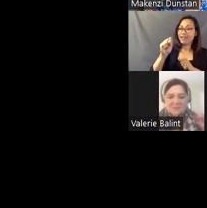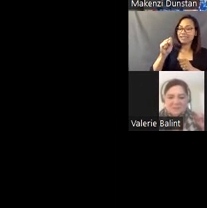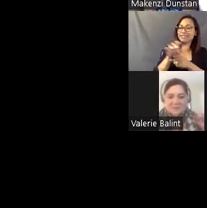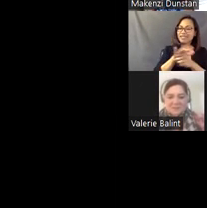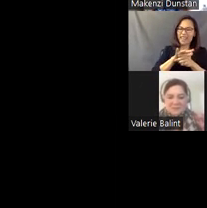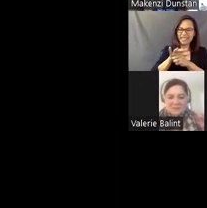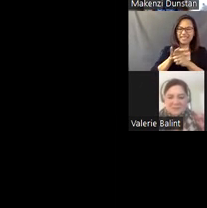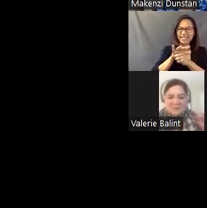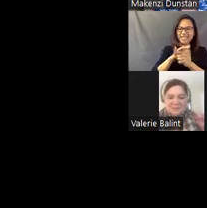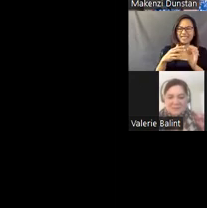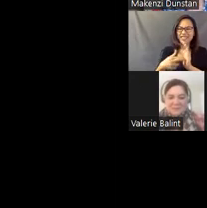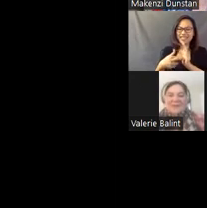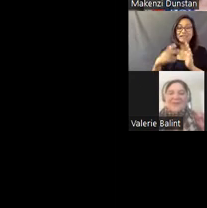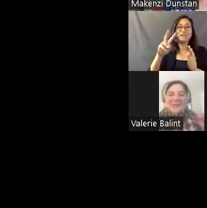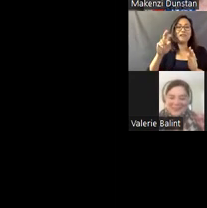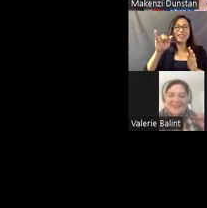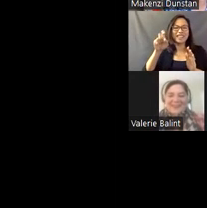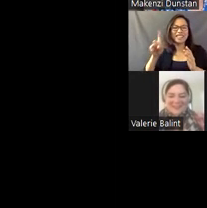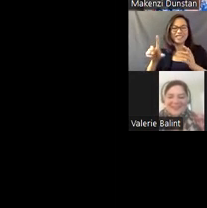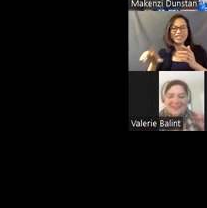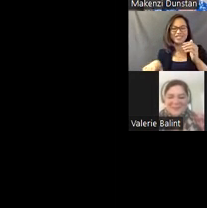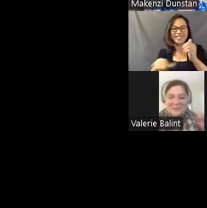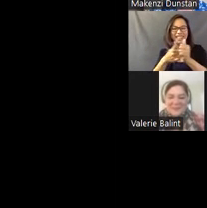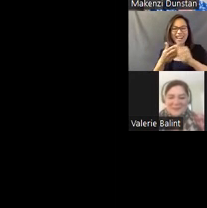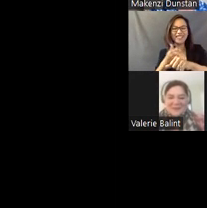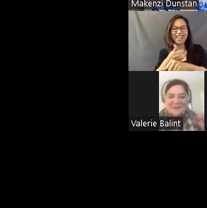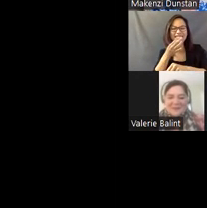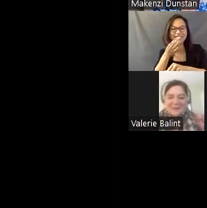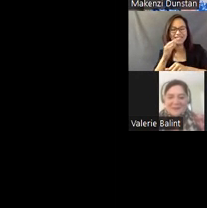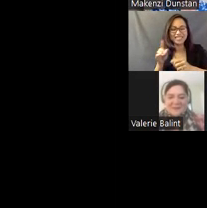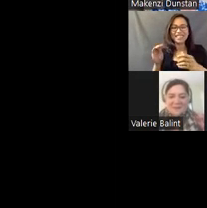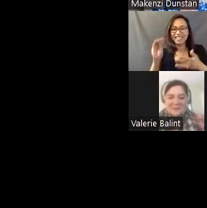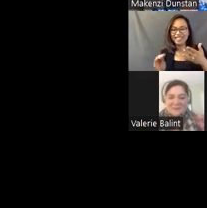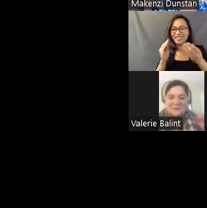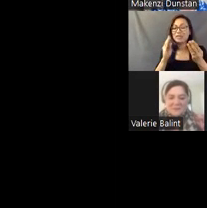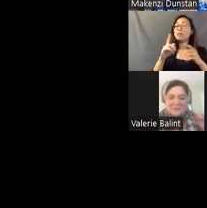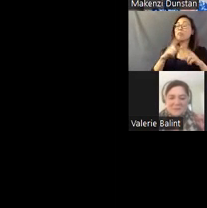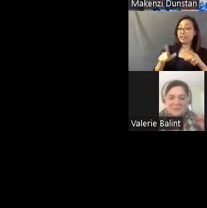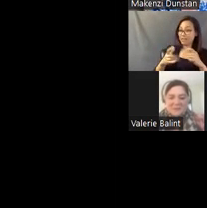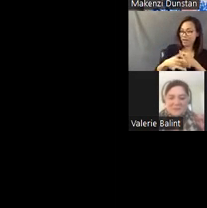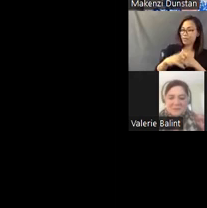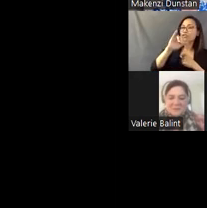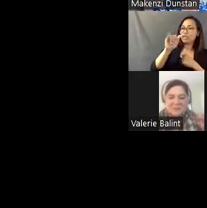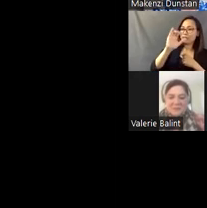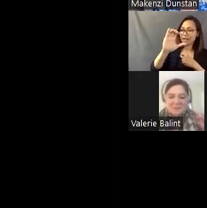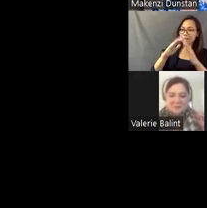to do an update hopefully soon- and it's available at the James Castle House website as well